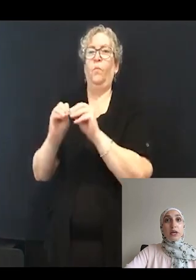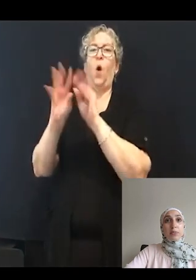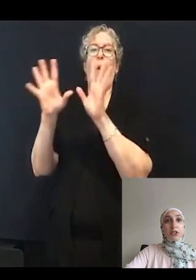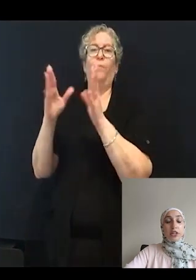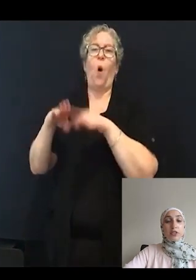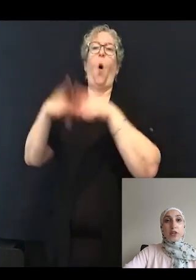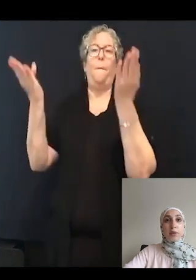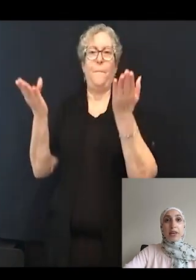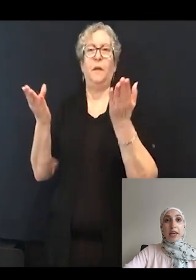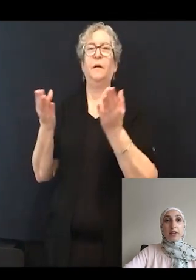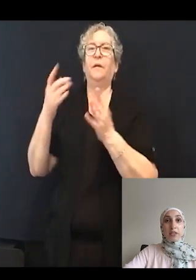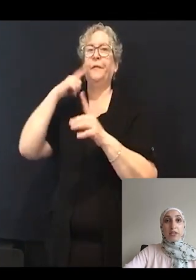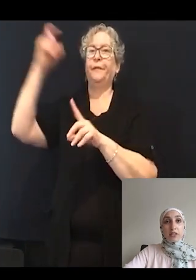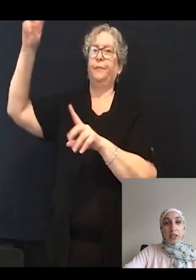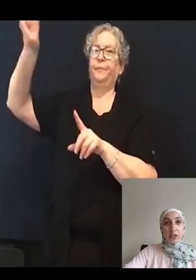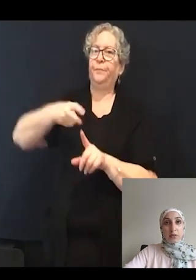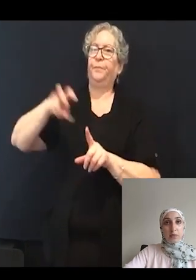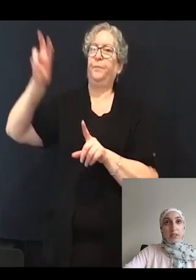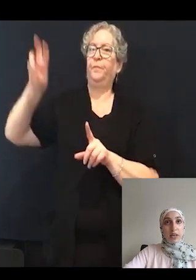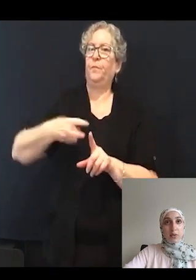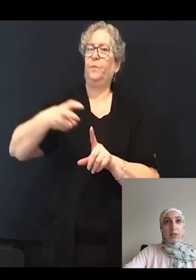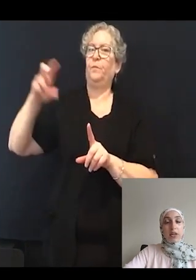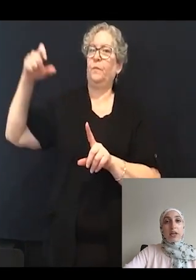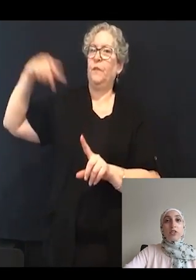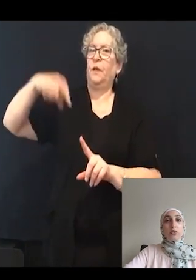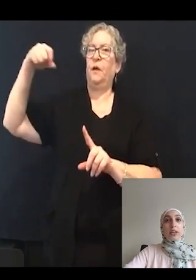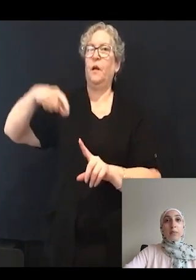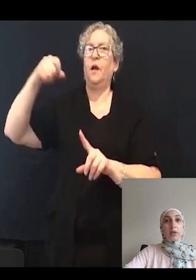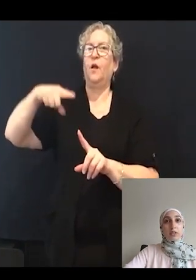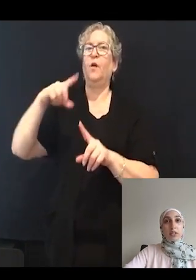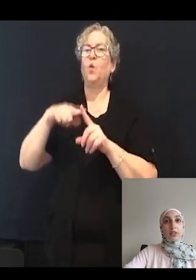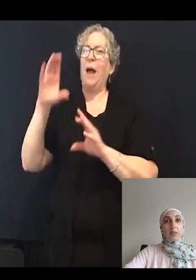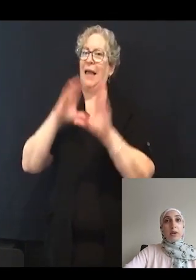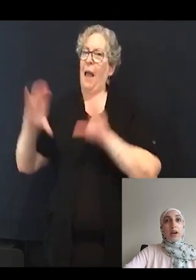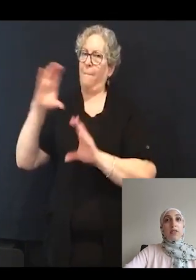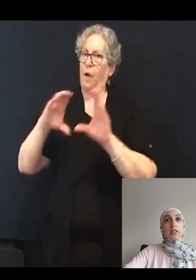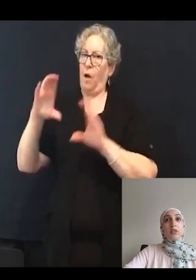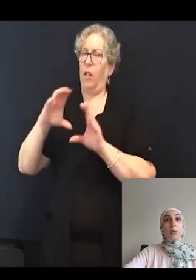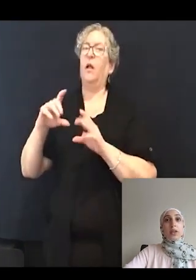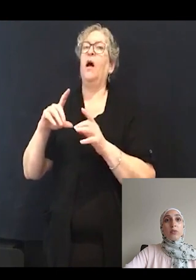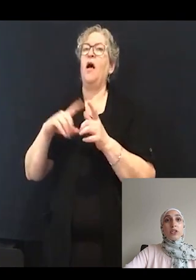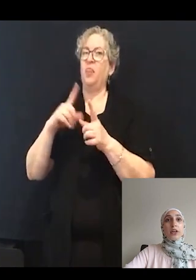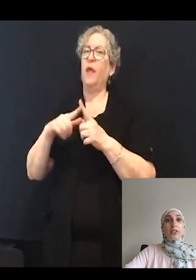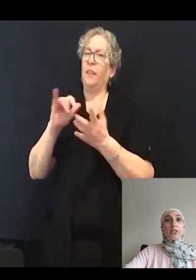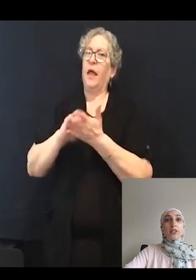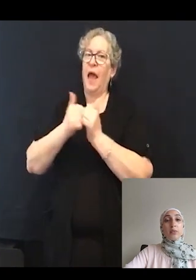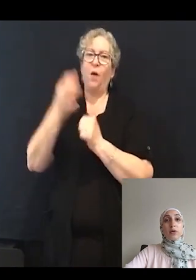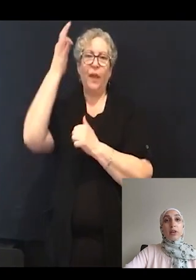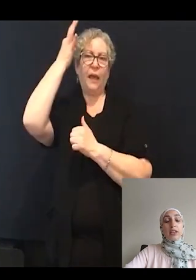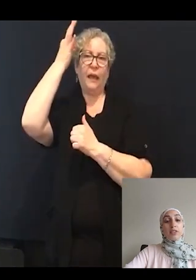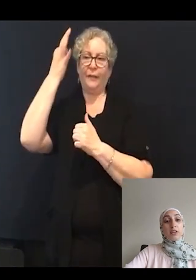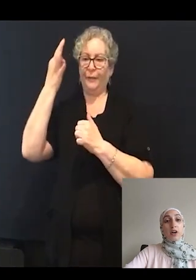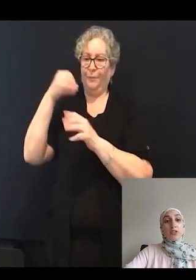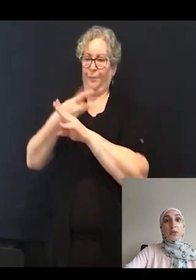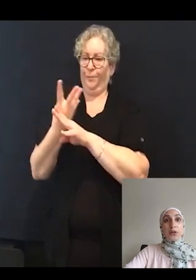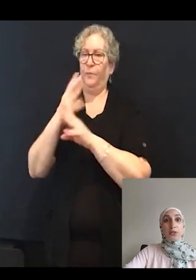a mechanical signal, the sound, into a chemical signal and thus, the way in which our hair cells communicate to the auditory nerve.